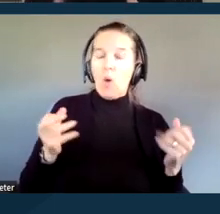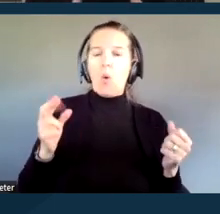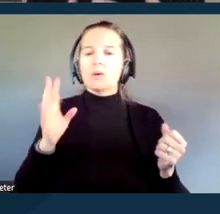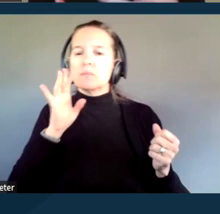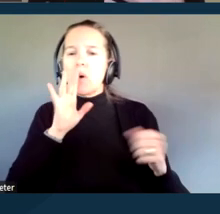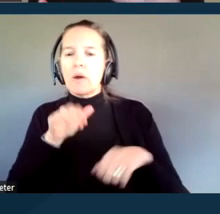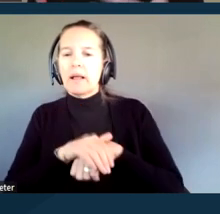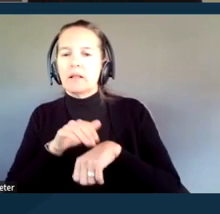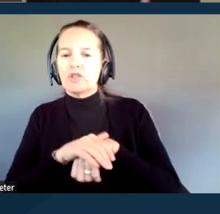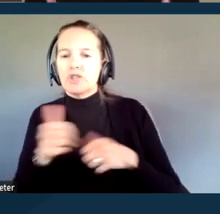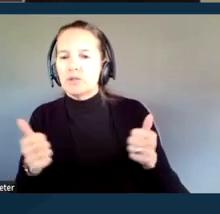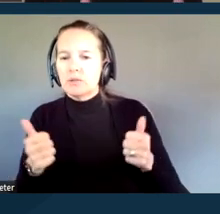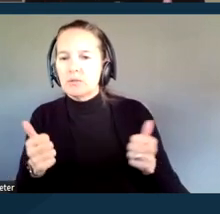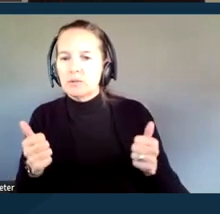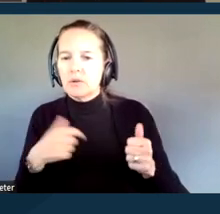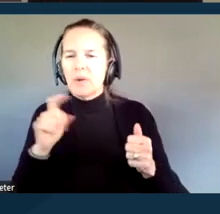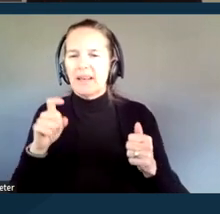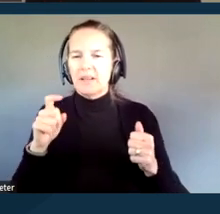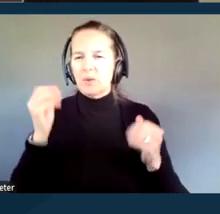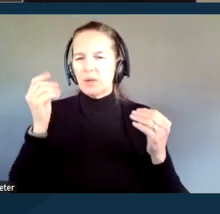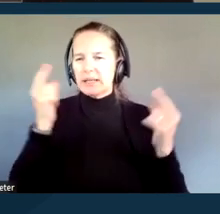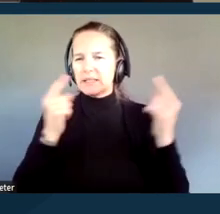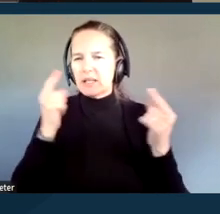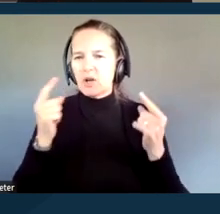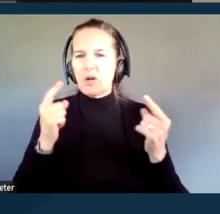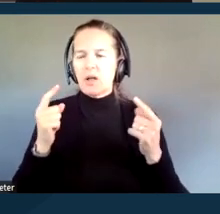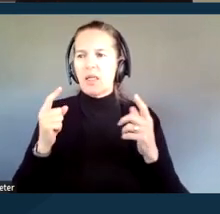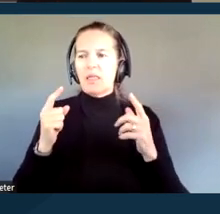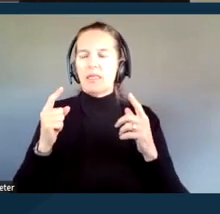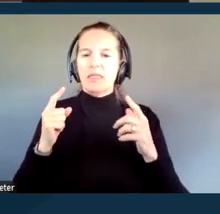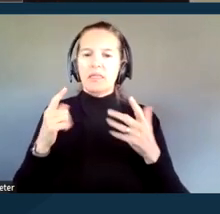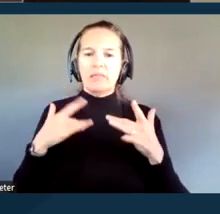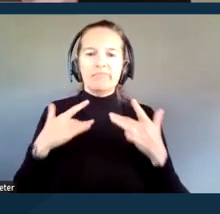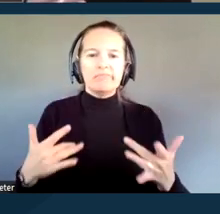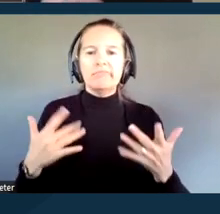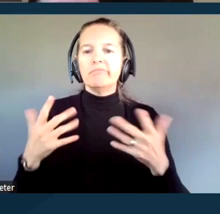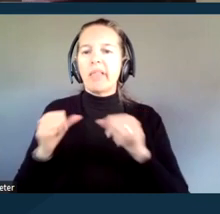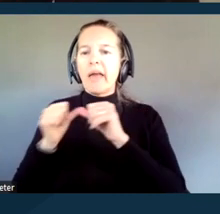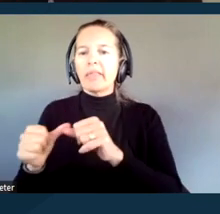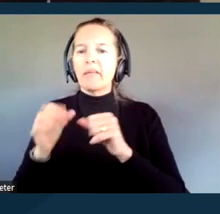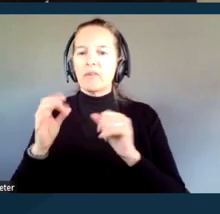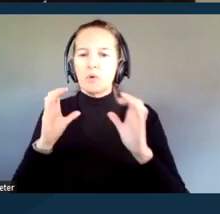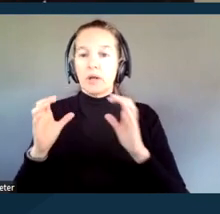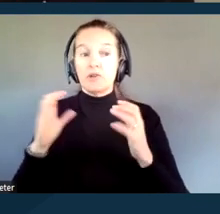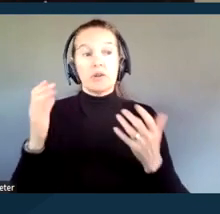We need to consider the nature, the length, and the complexity of communication. For example, watching the trial